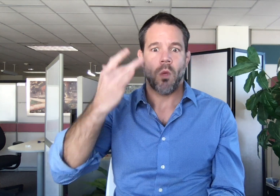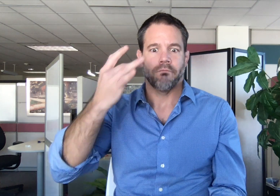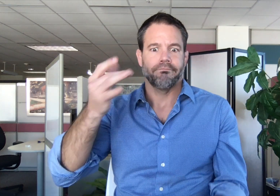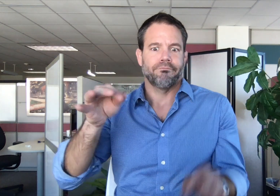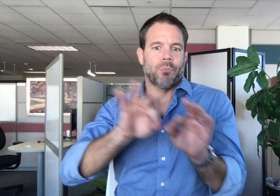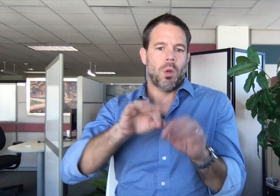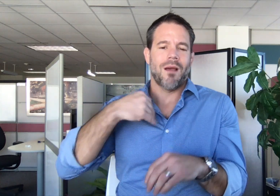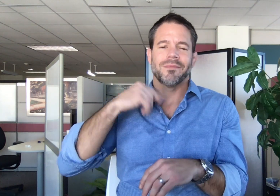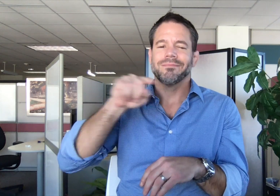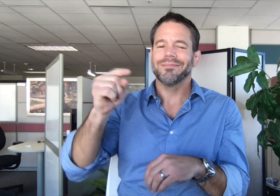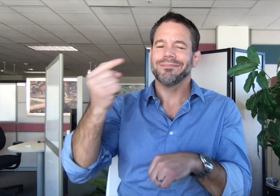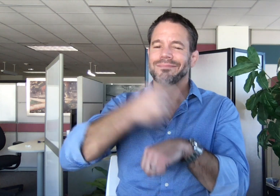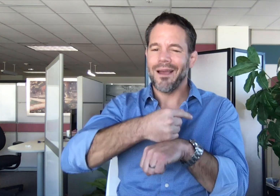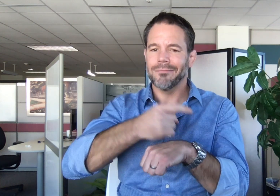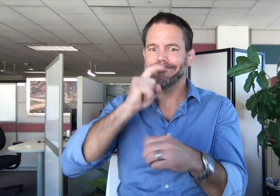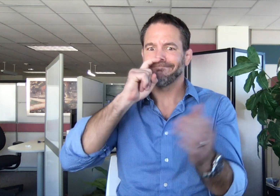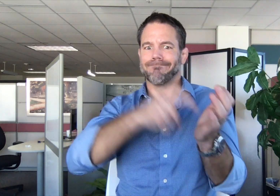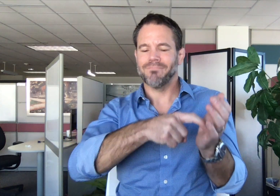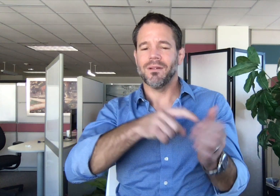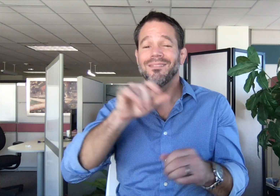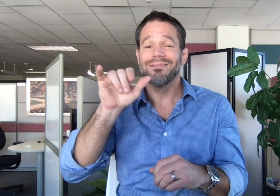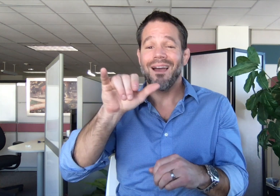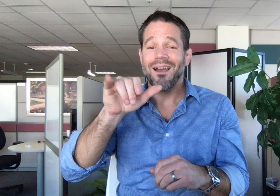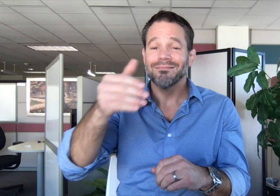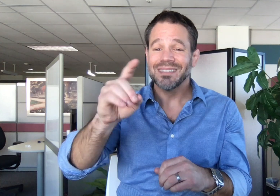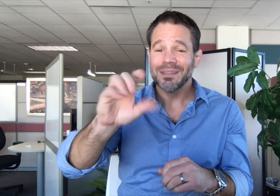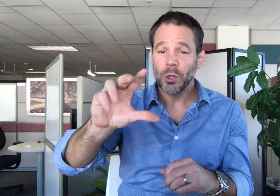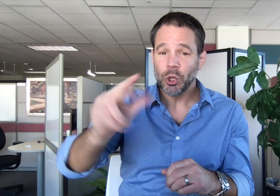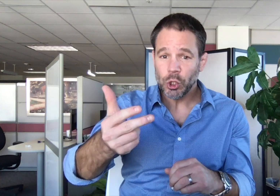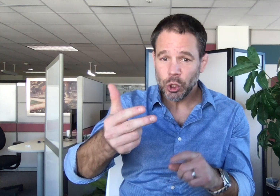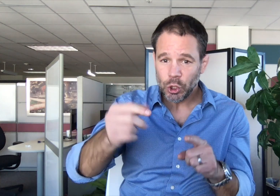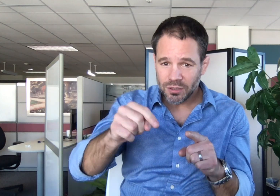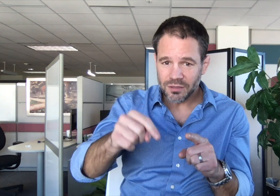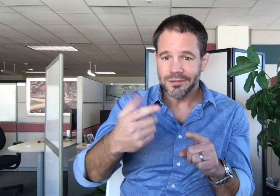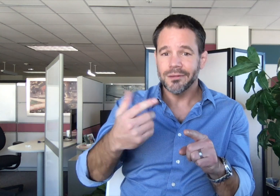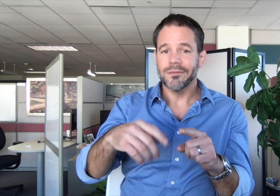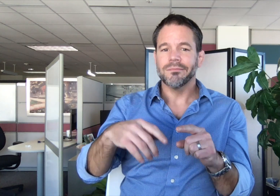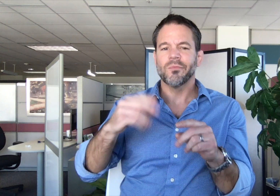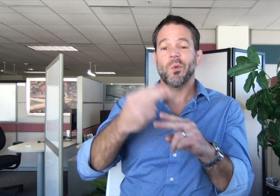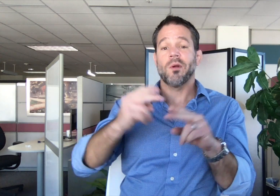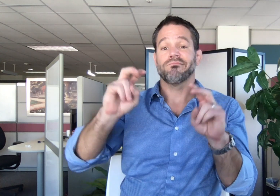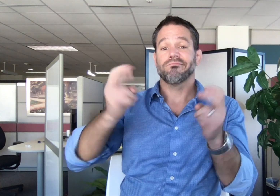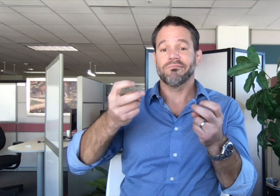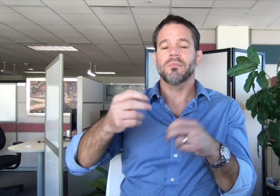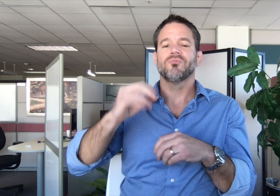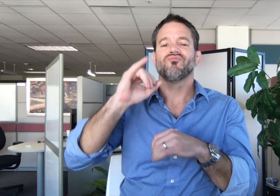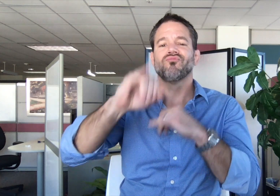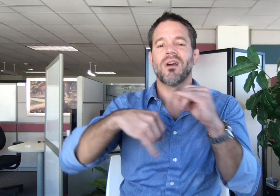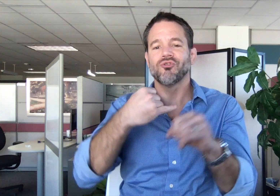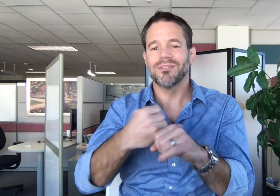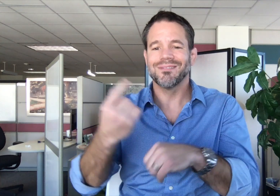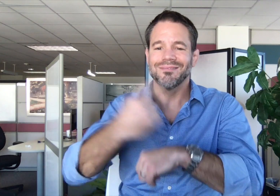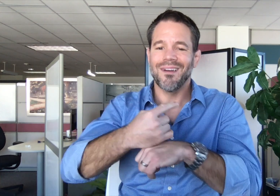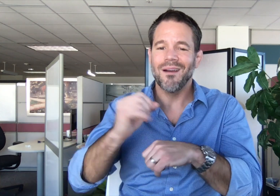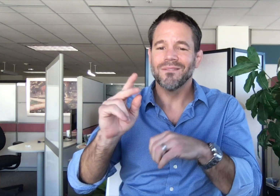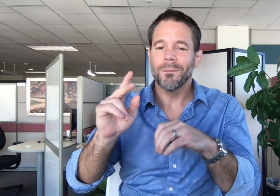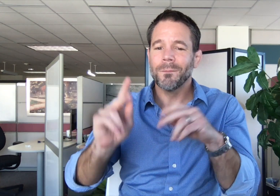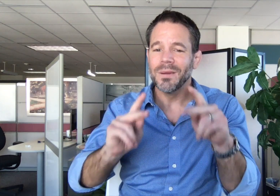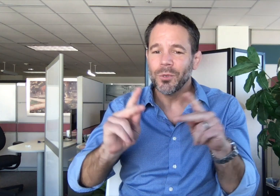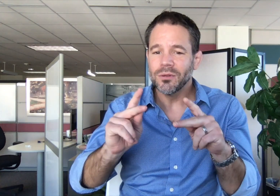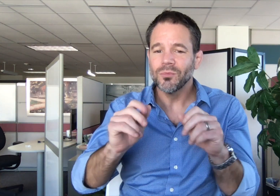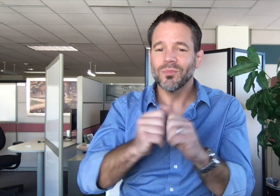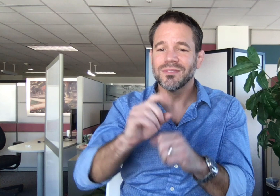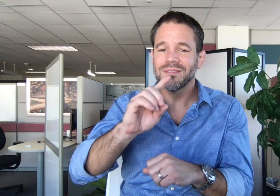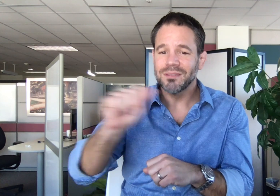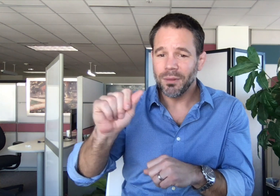That is why I am grateful that we have observations such as International Day of Persons with Disabilities,